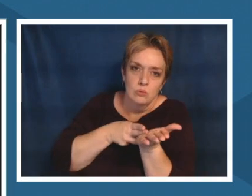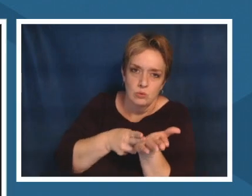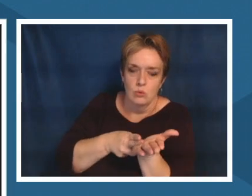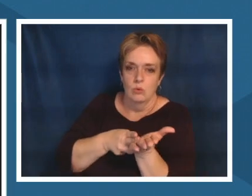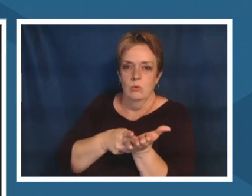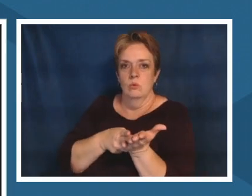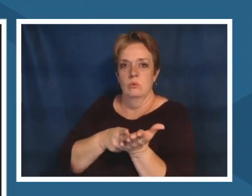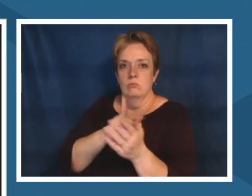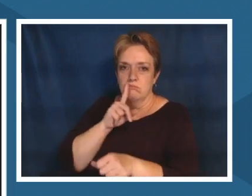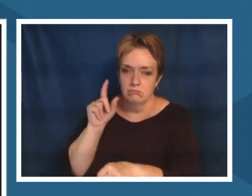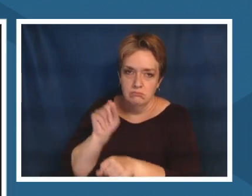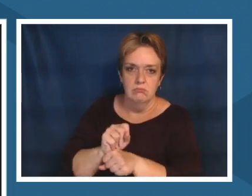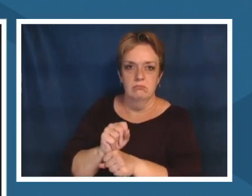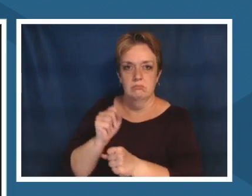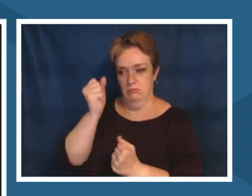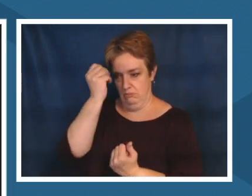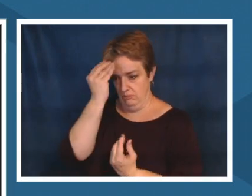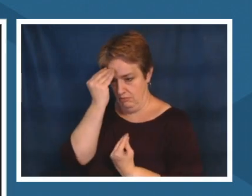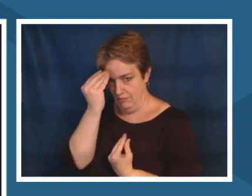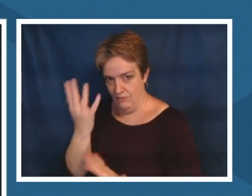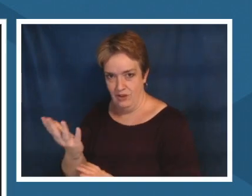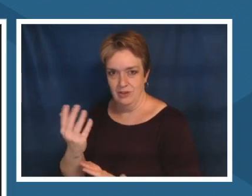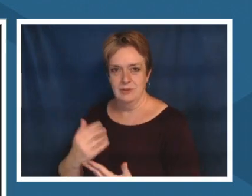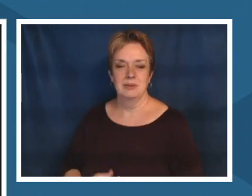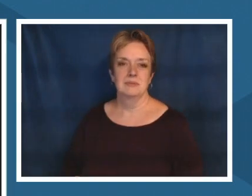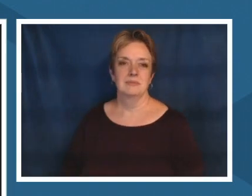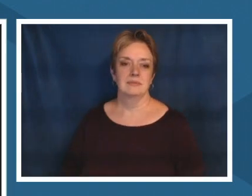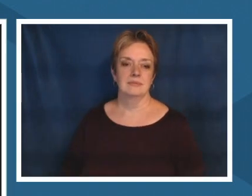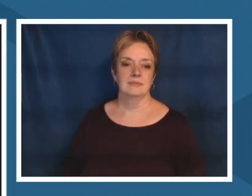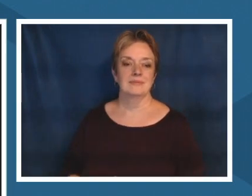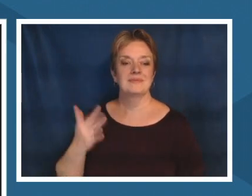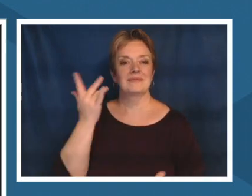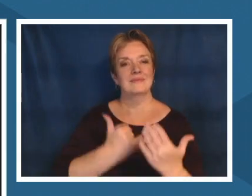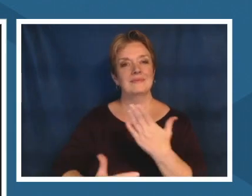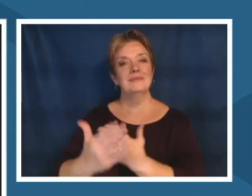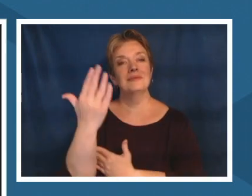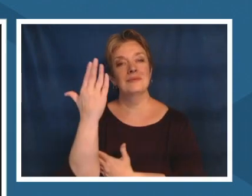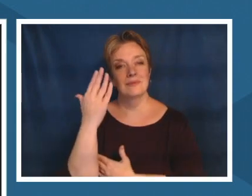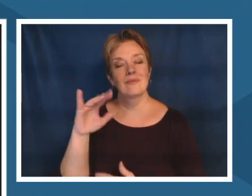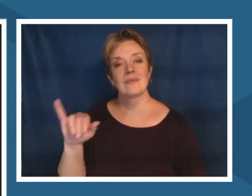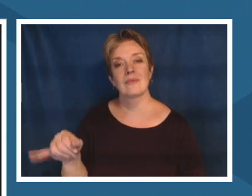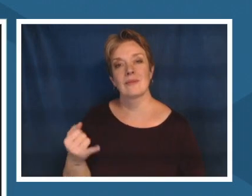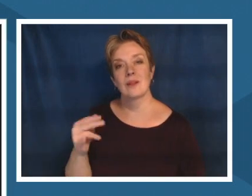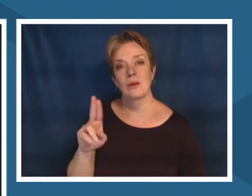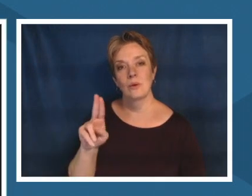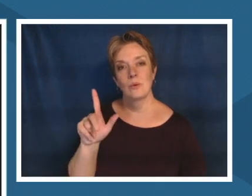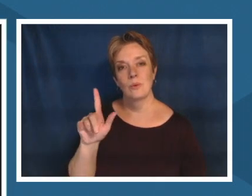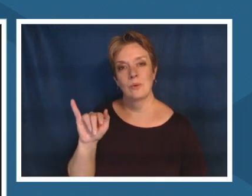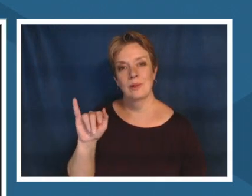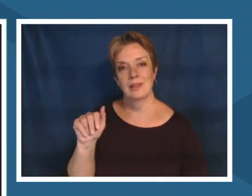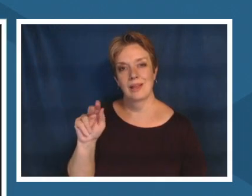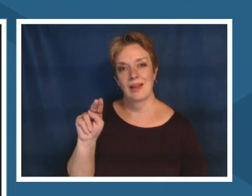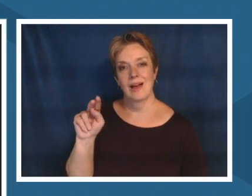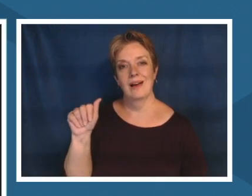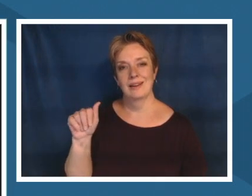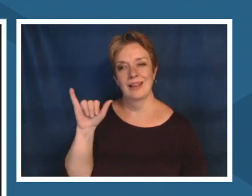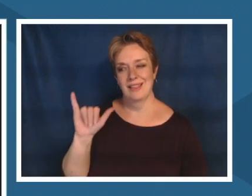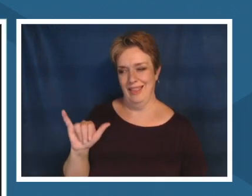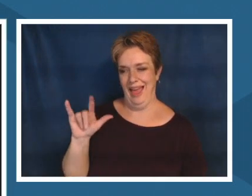i got a text early this morning from juliana uh there today the the 2021